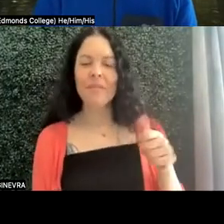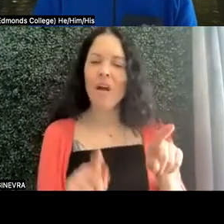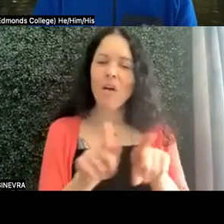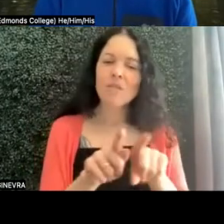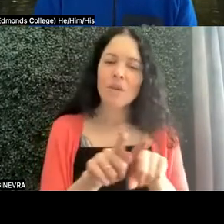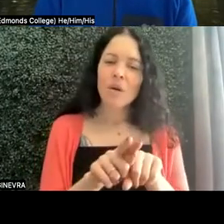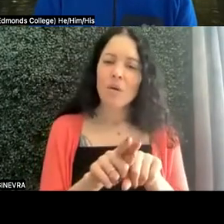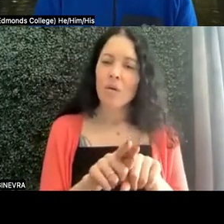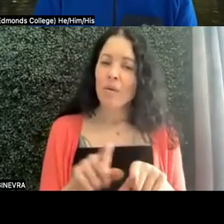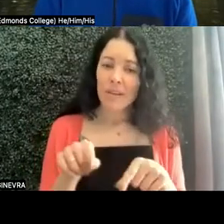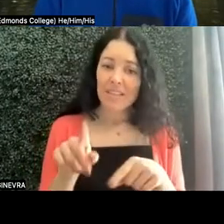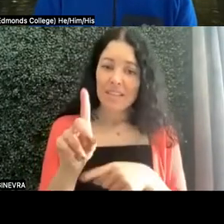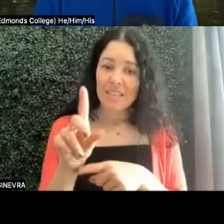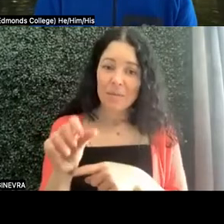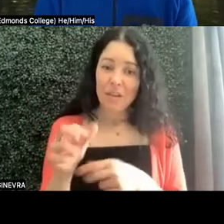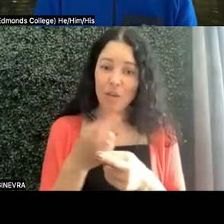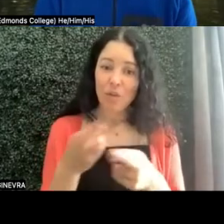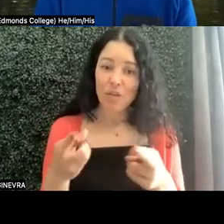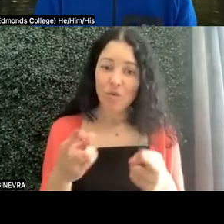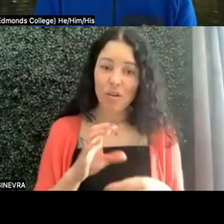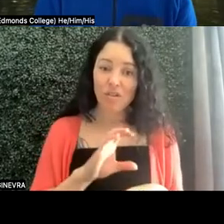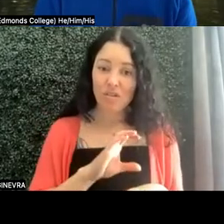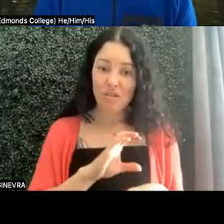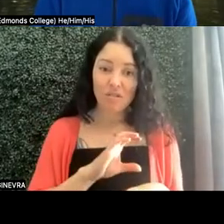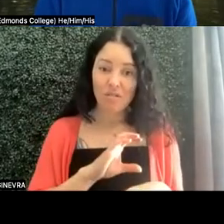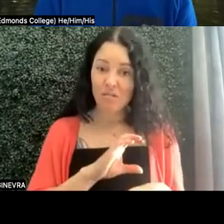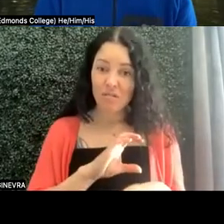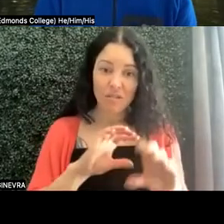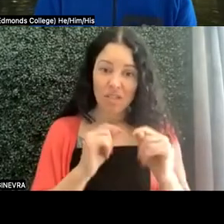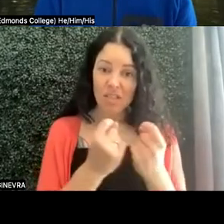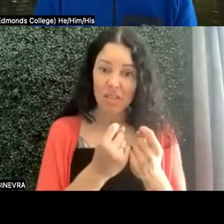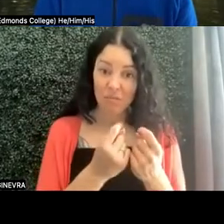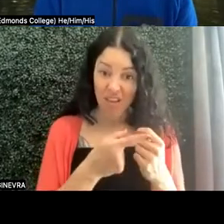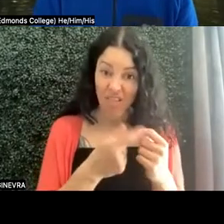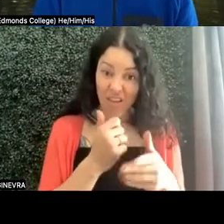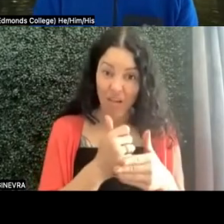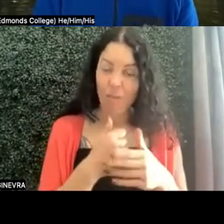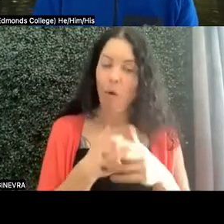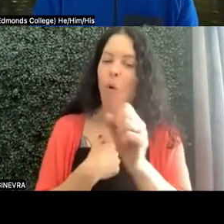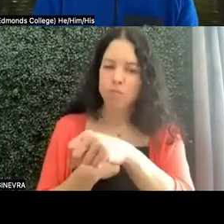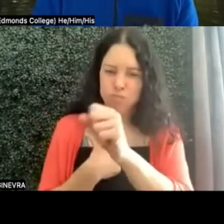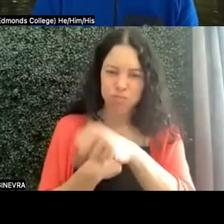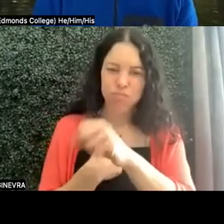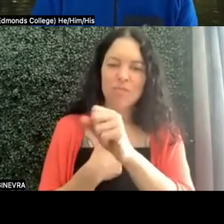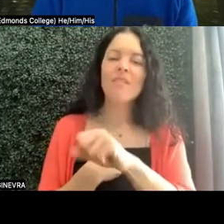that the Disability Resource officers at your school can do, too? Yes, they will, definitely.